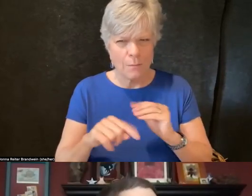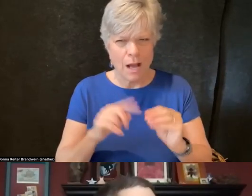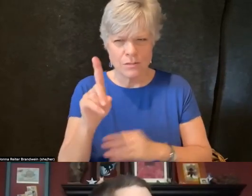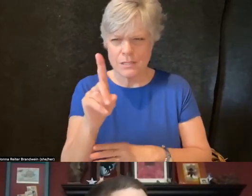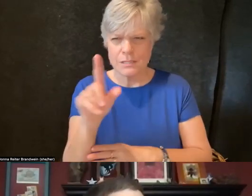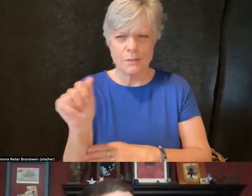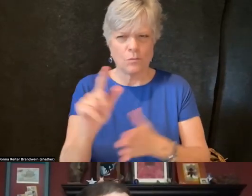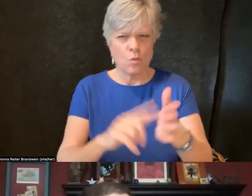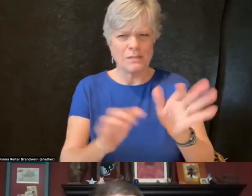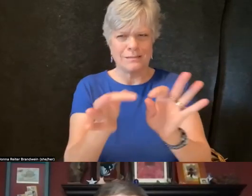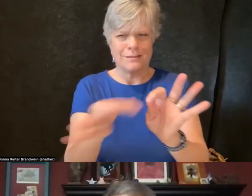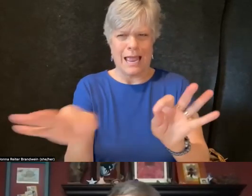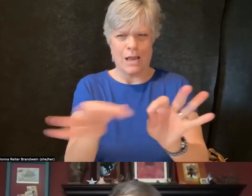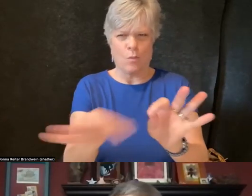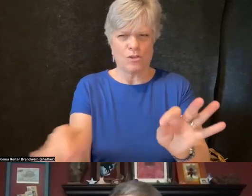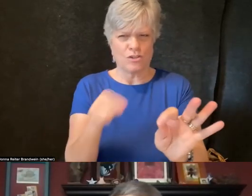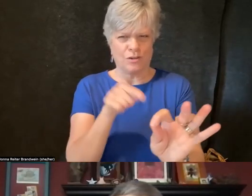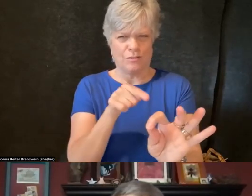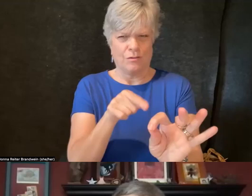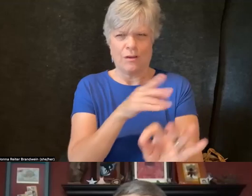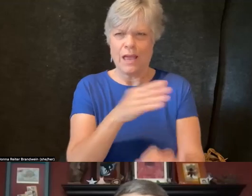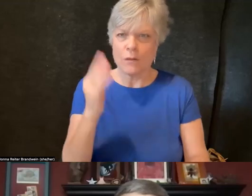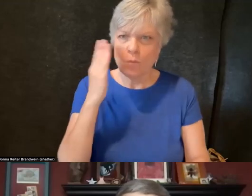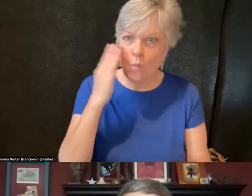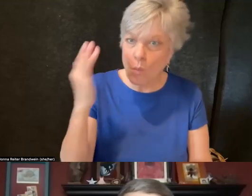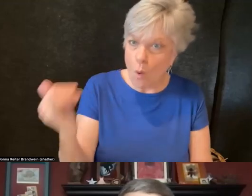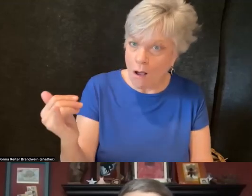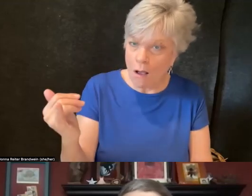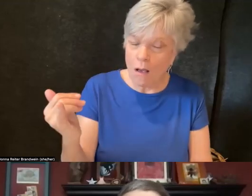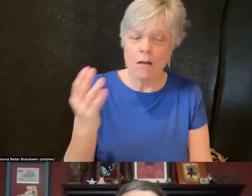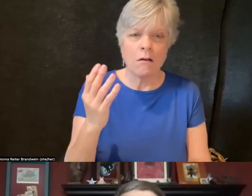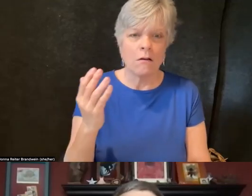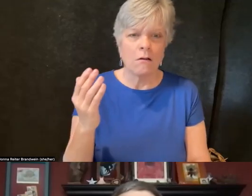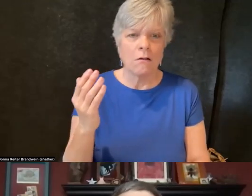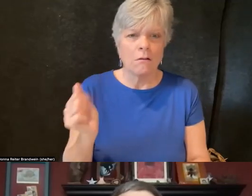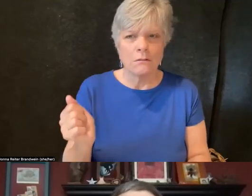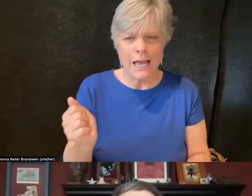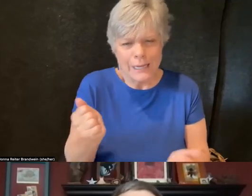And also why and providing some kudos